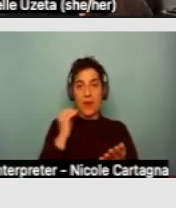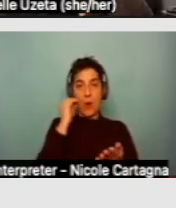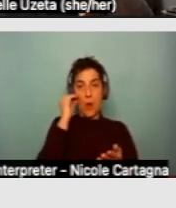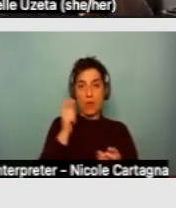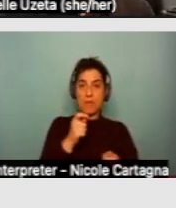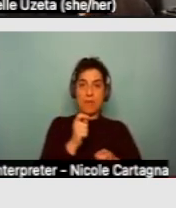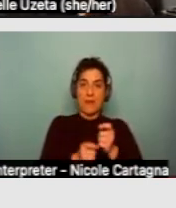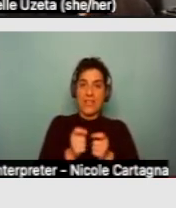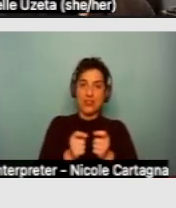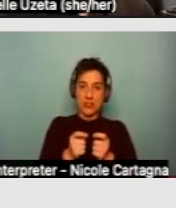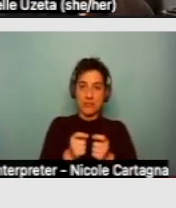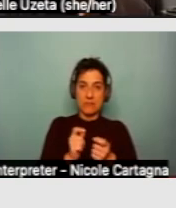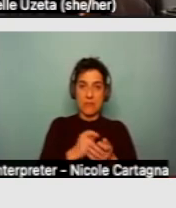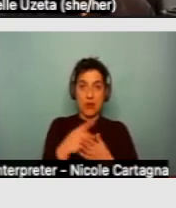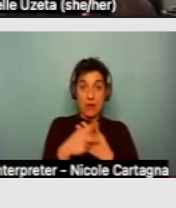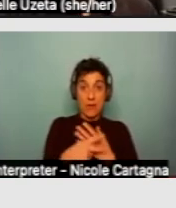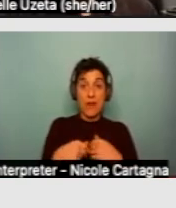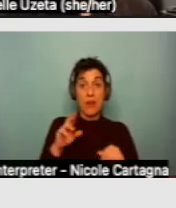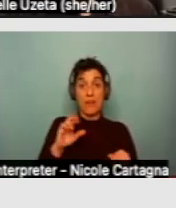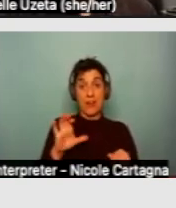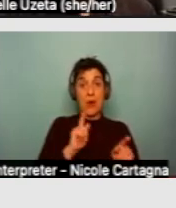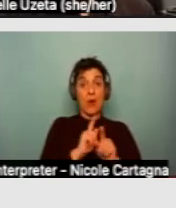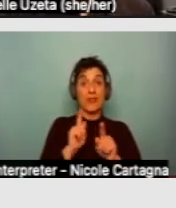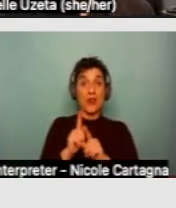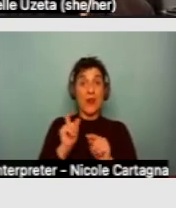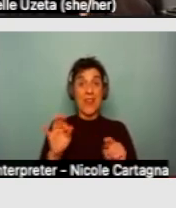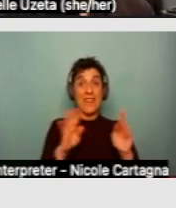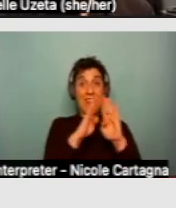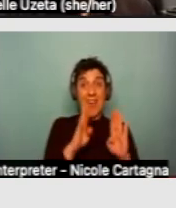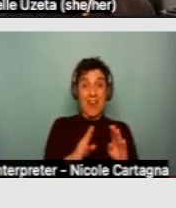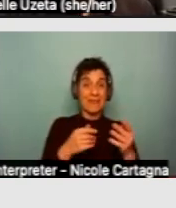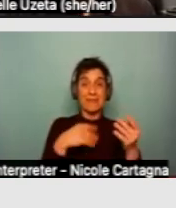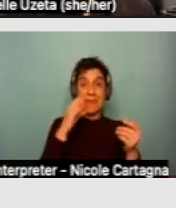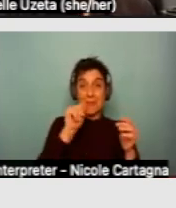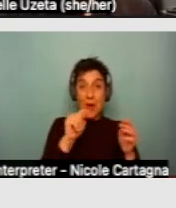Regional centers can also help with restoration of premises, and what I mean by that, is returning